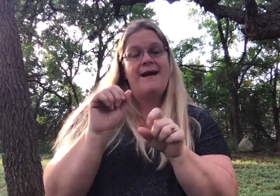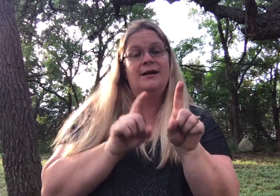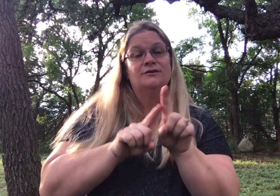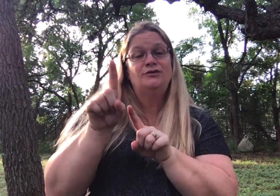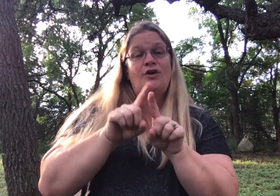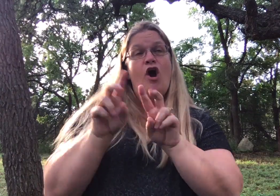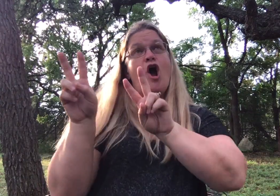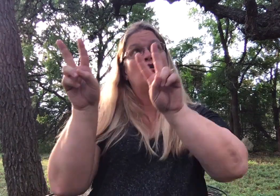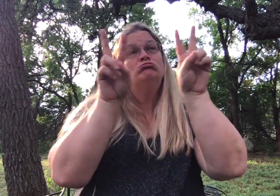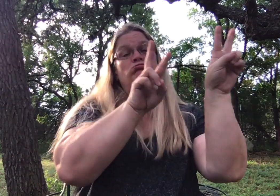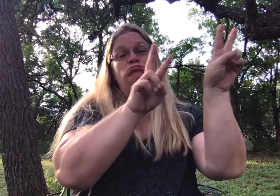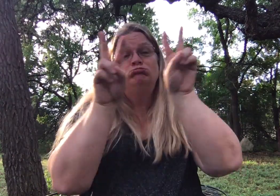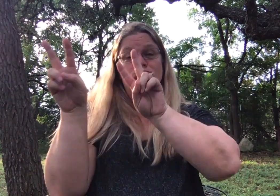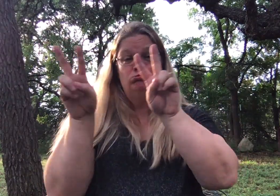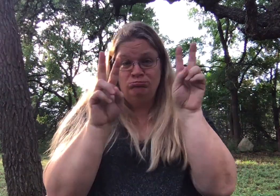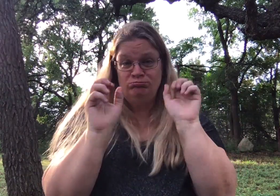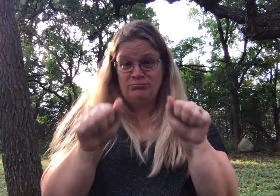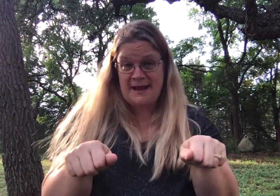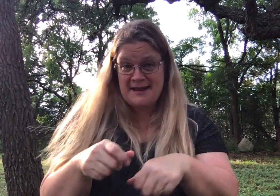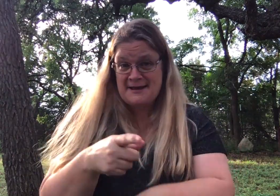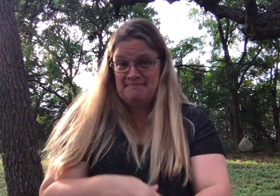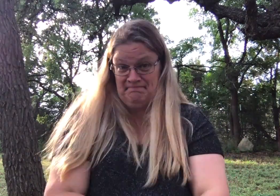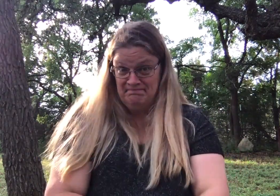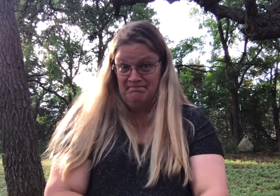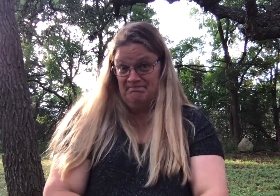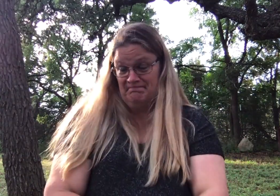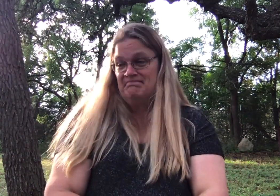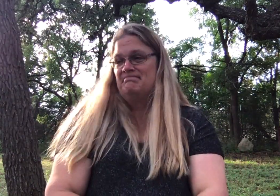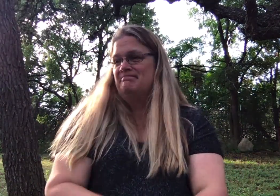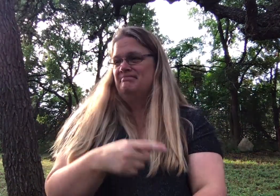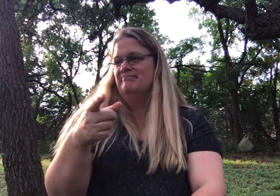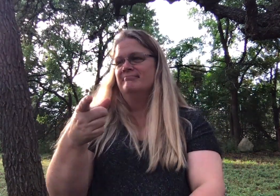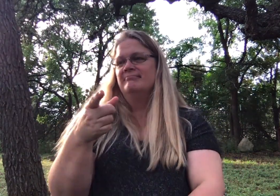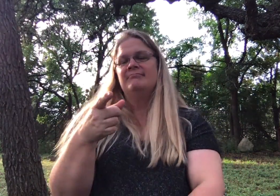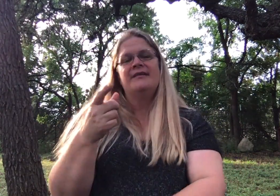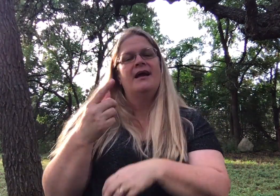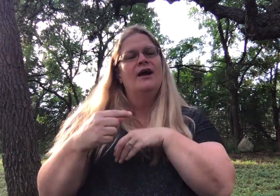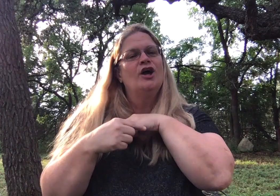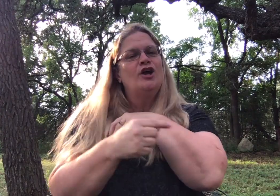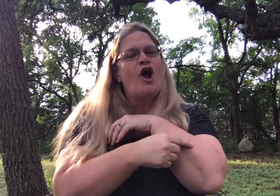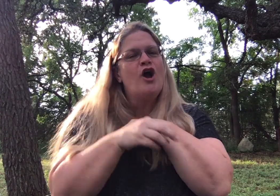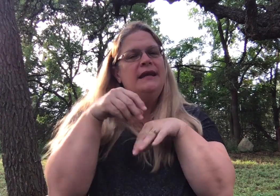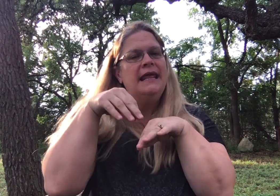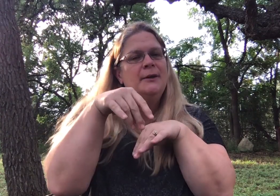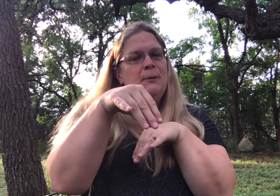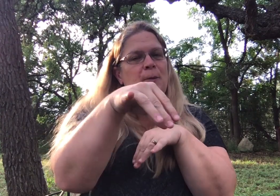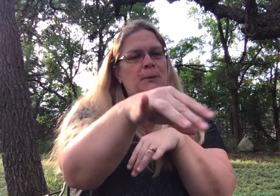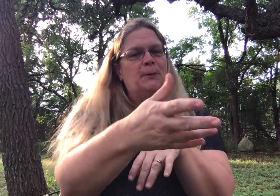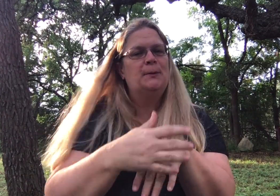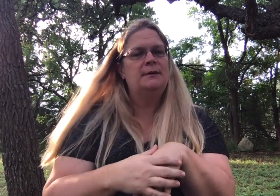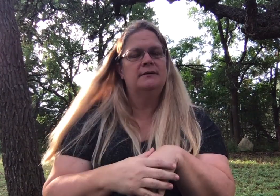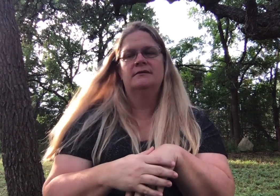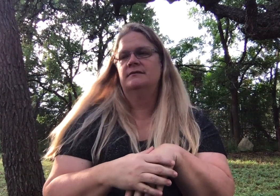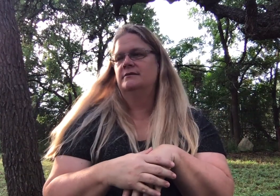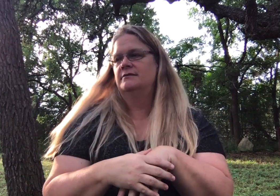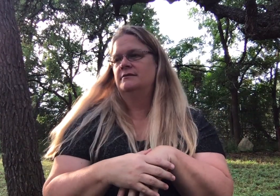So, one example would be star gazing, doing a gardening project together.